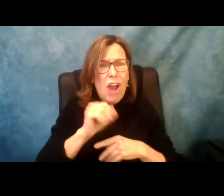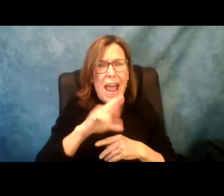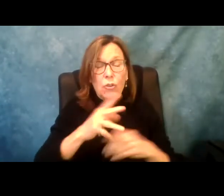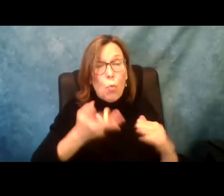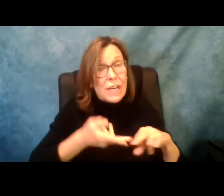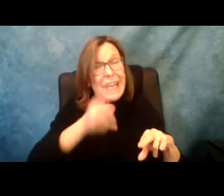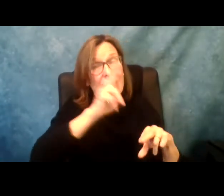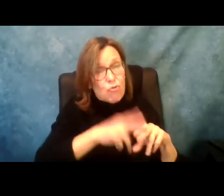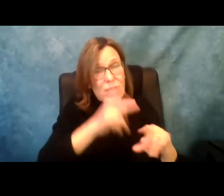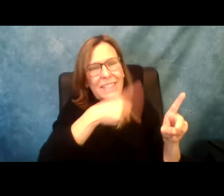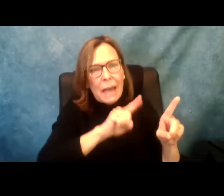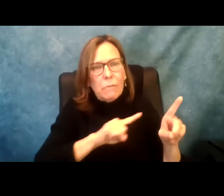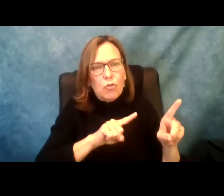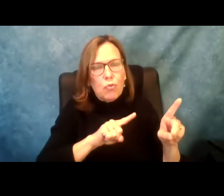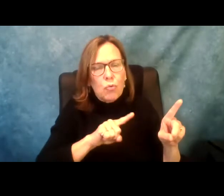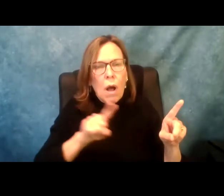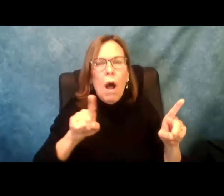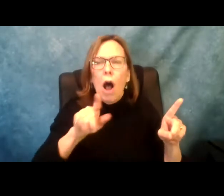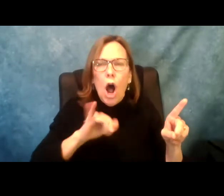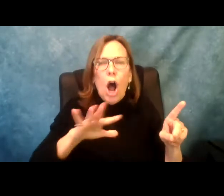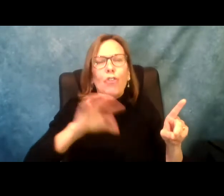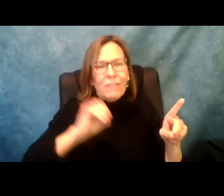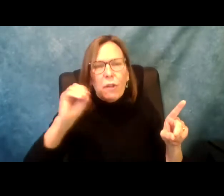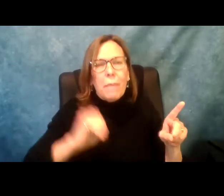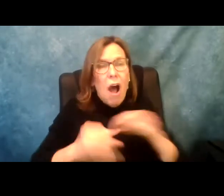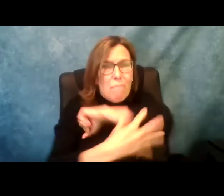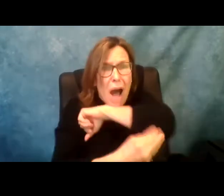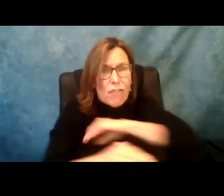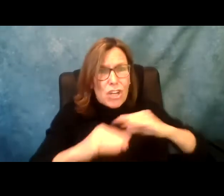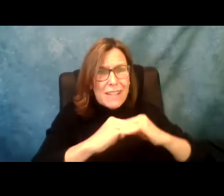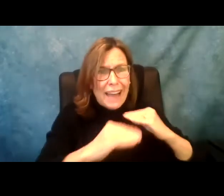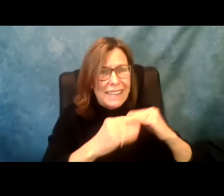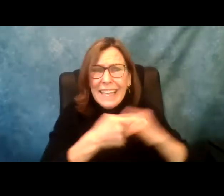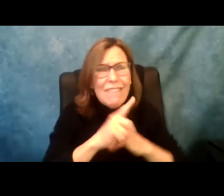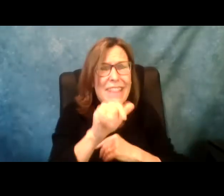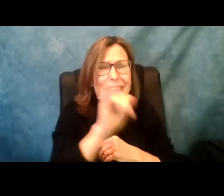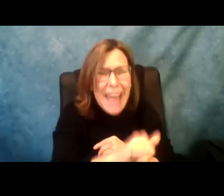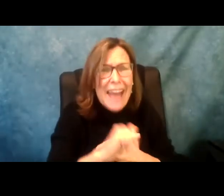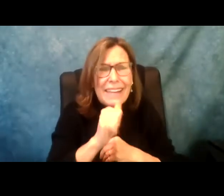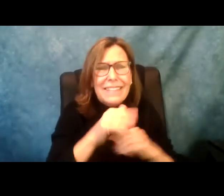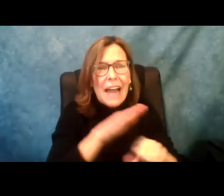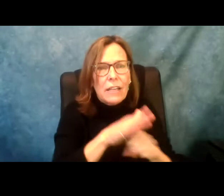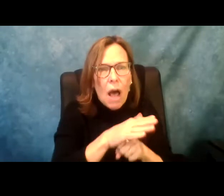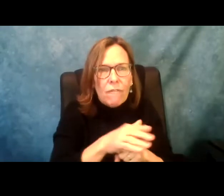right now that fair pay for home care act would actually increase